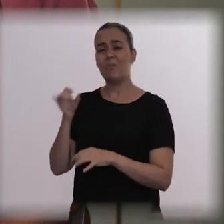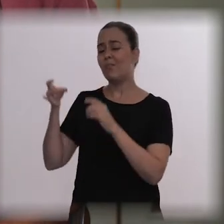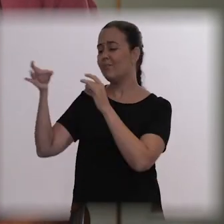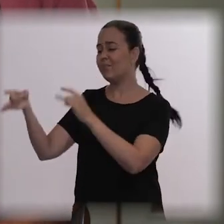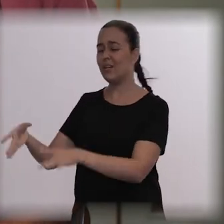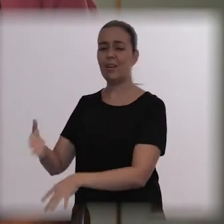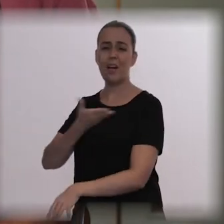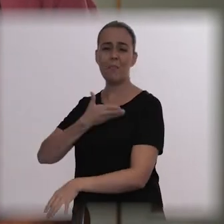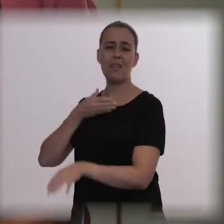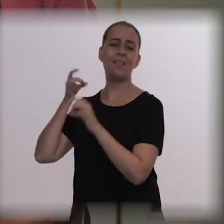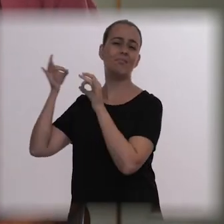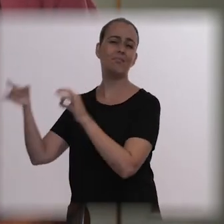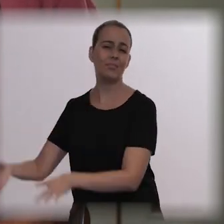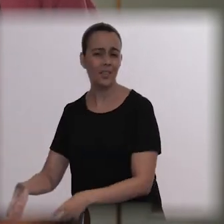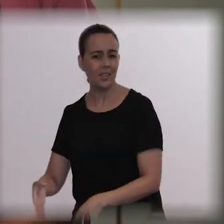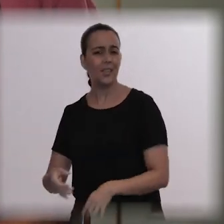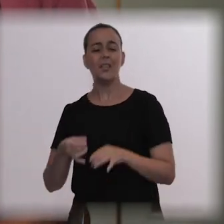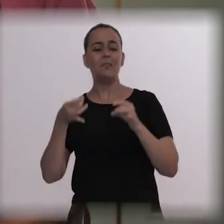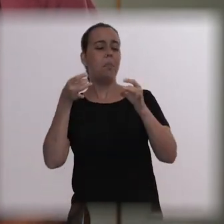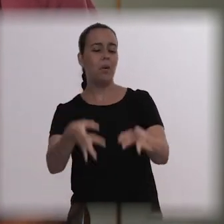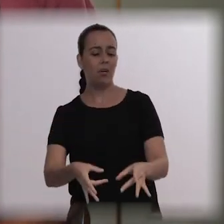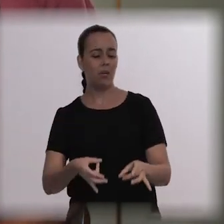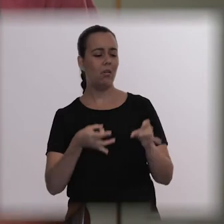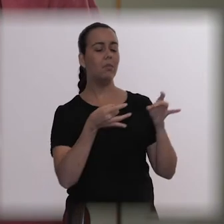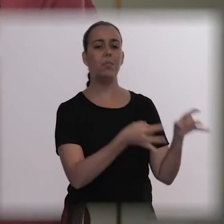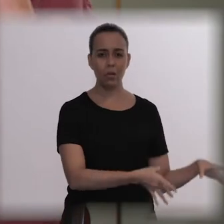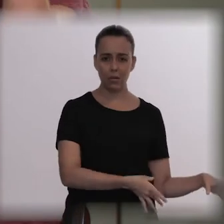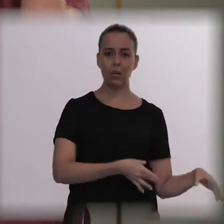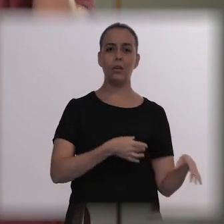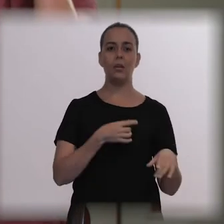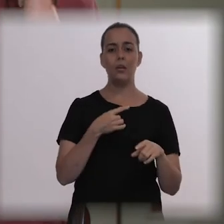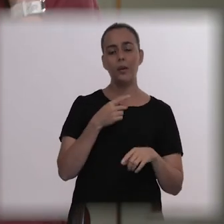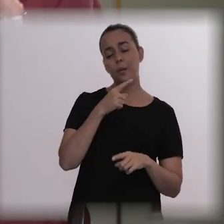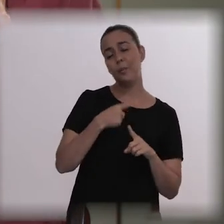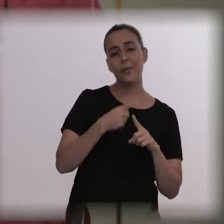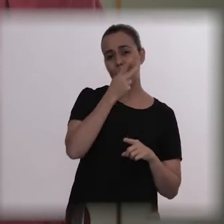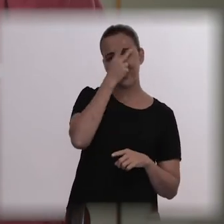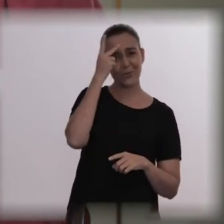That’s why I say there was a choice, because people insisted a lot and it was very uncomfortable for him,